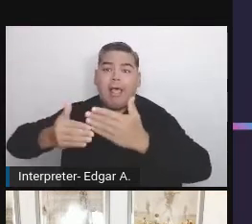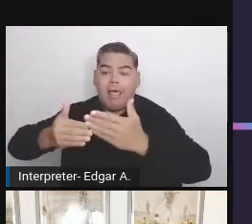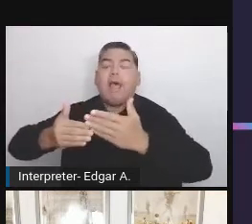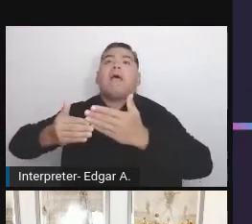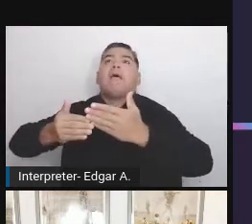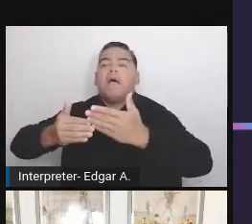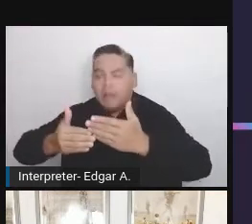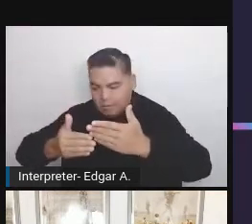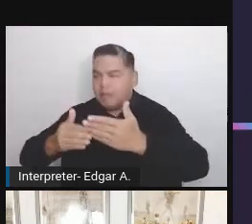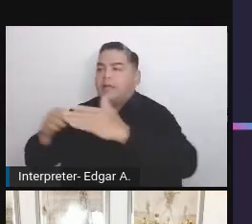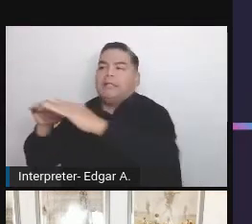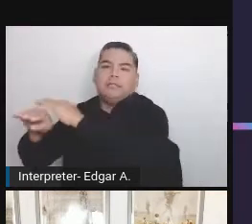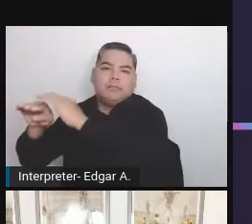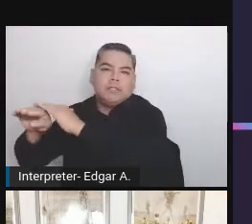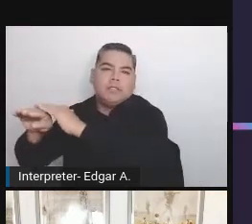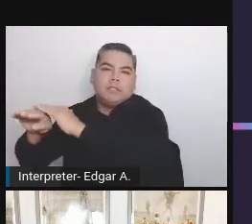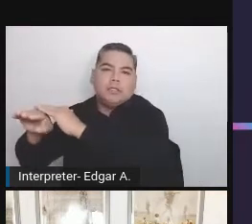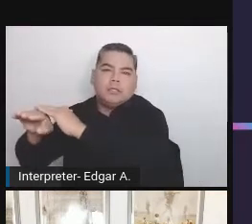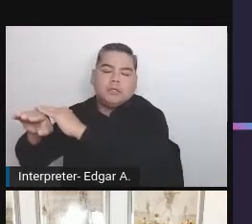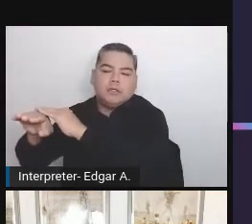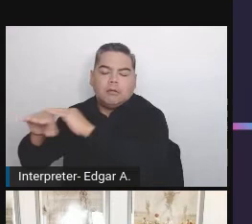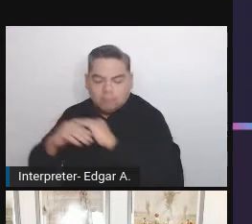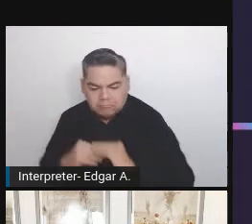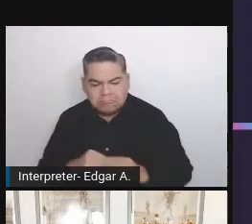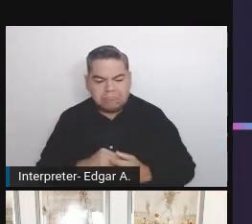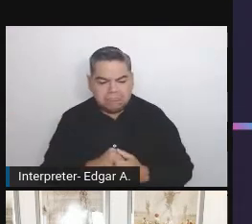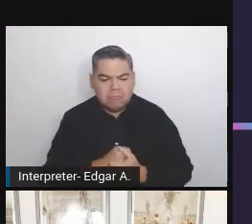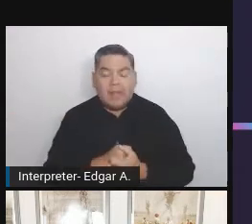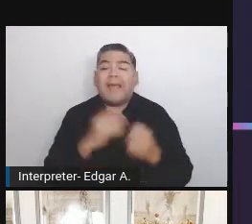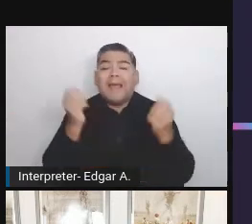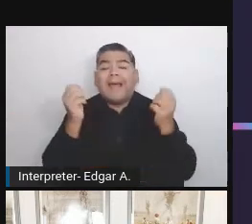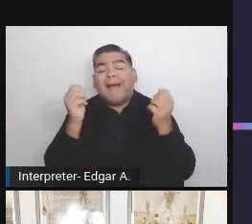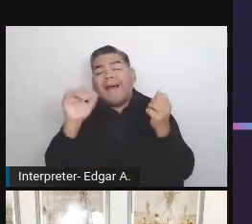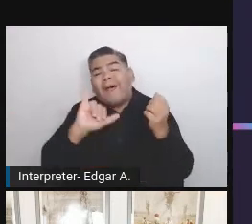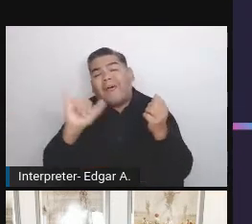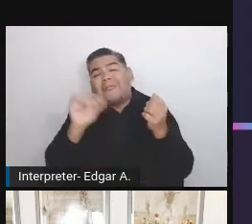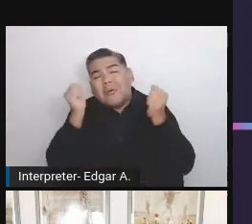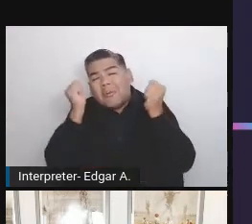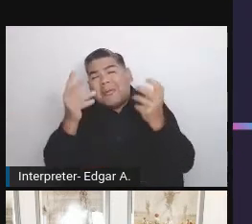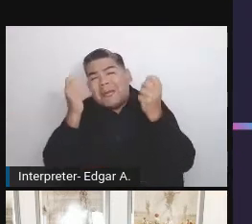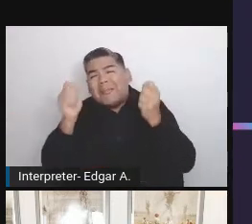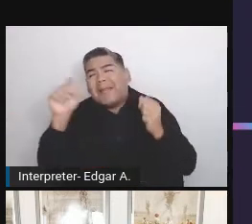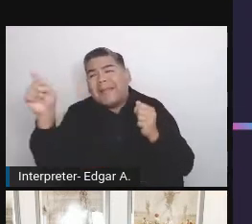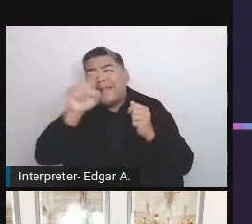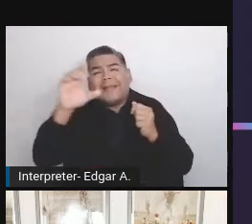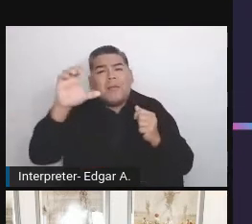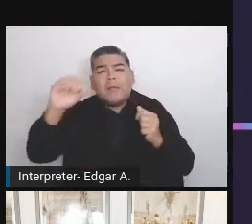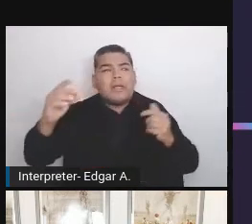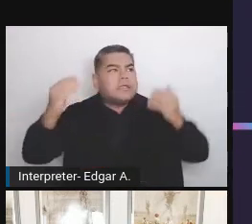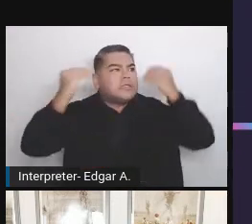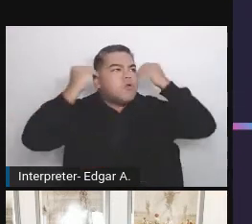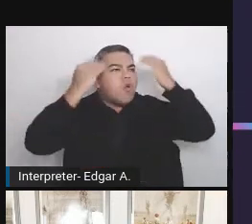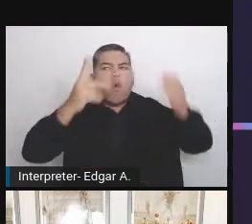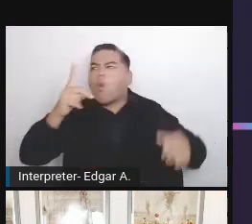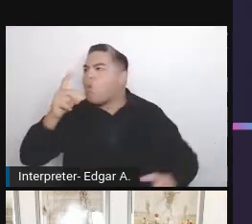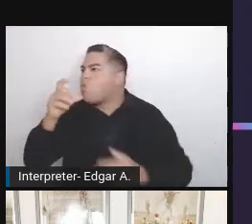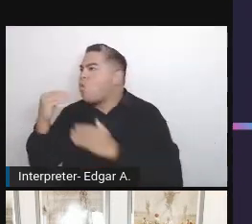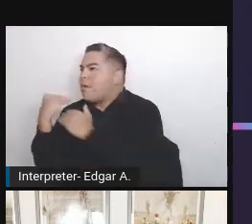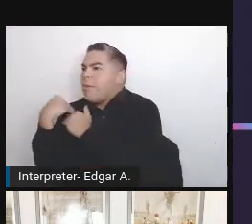Also, many companies still don't fully understand who should be responsible for it, who should take care of it.